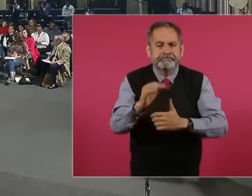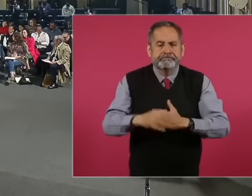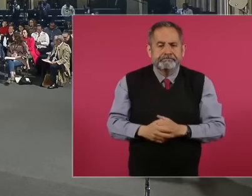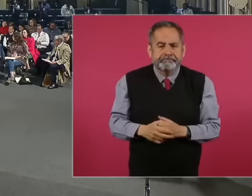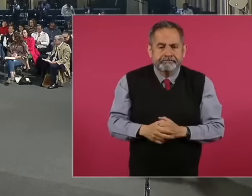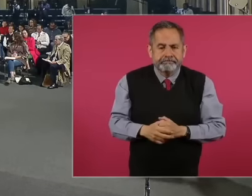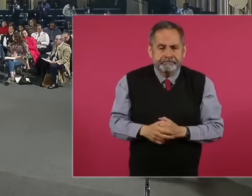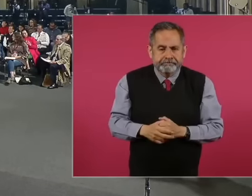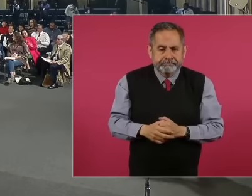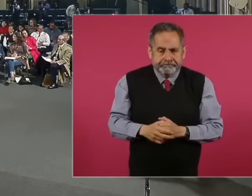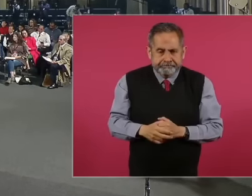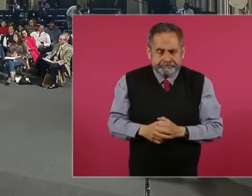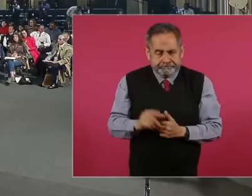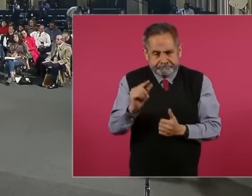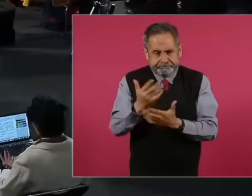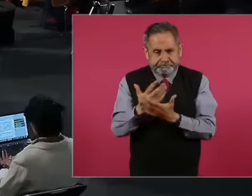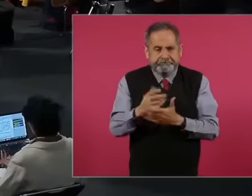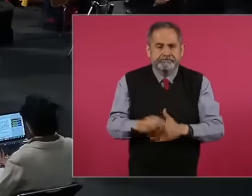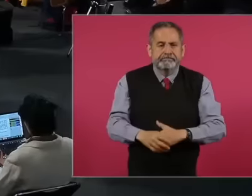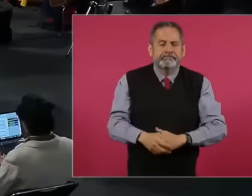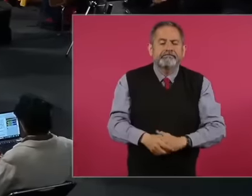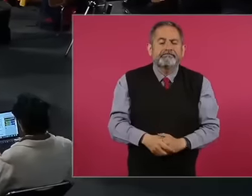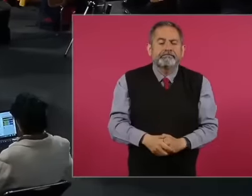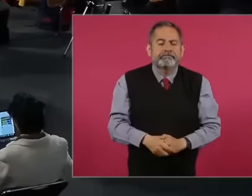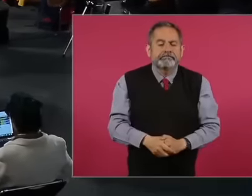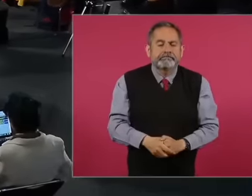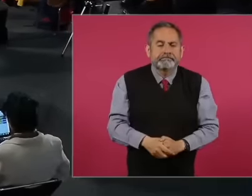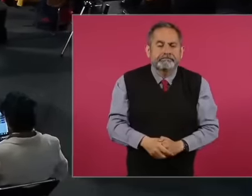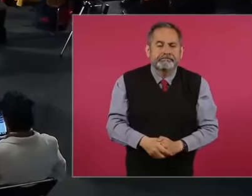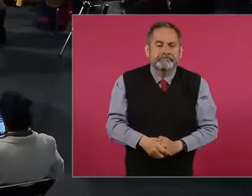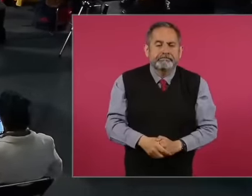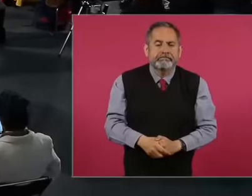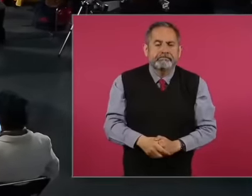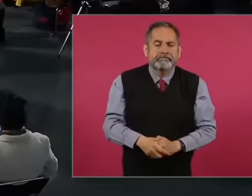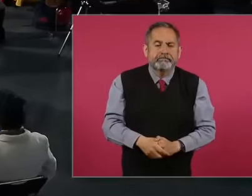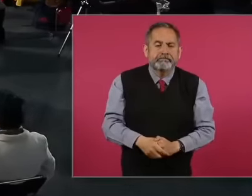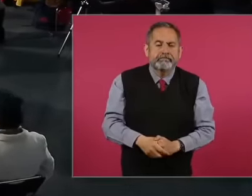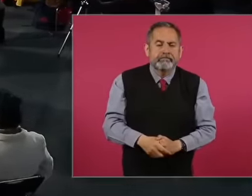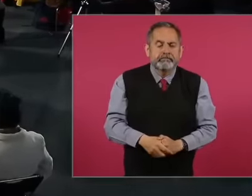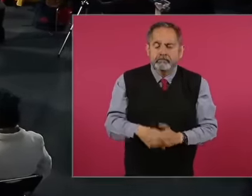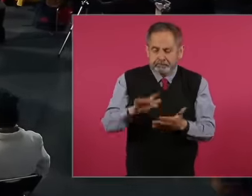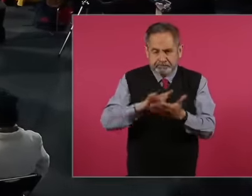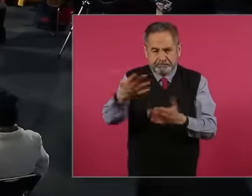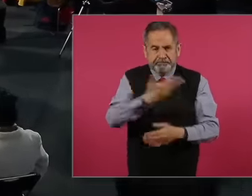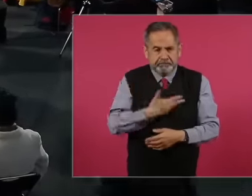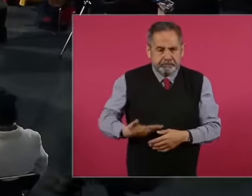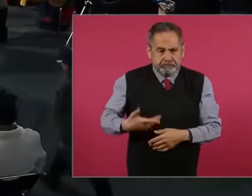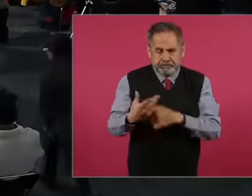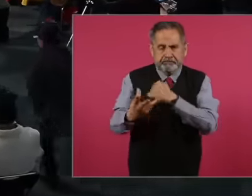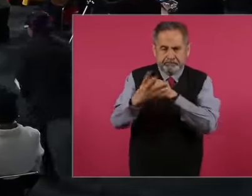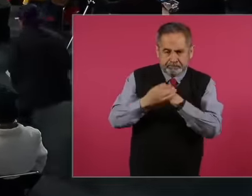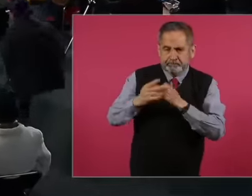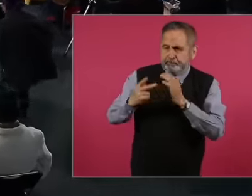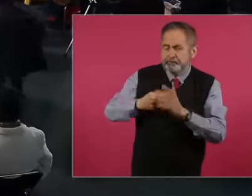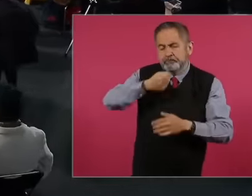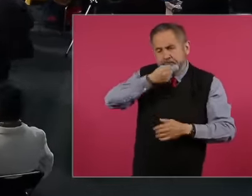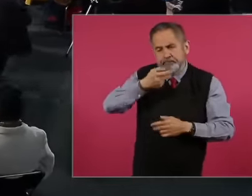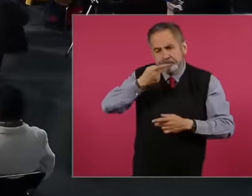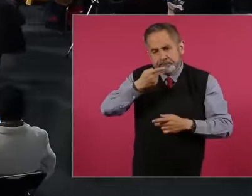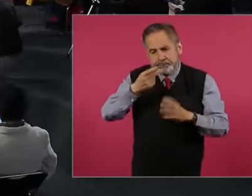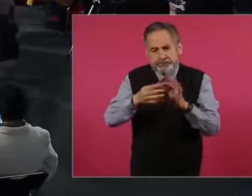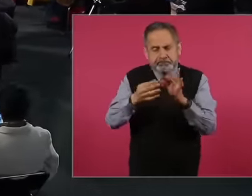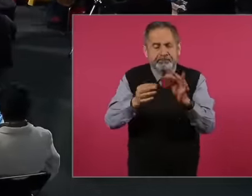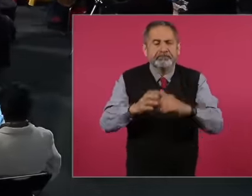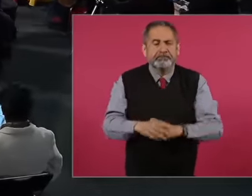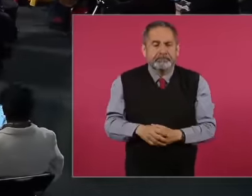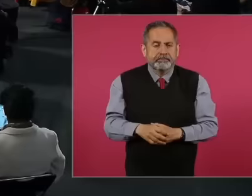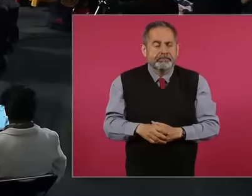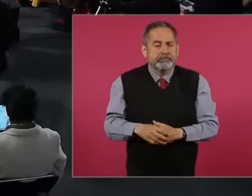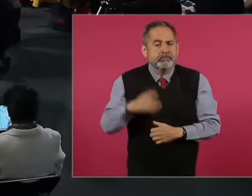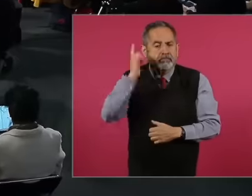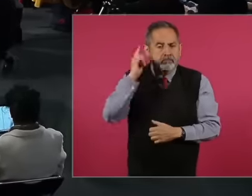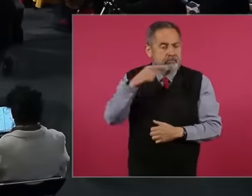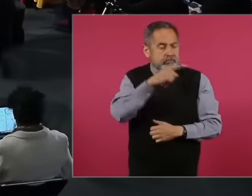fix it. Thank you, President, for allowing me to speak. I hope Jesus doesn't tell me anything to